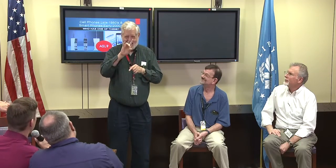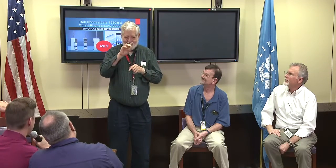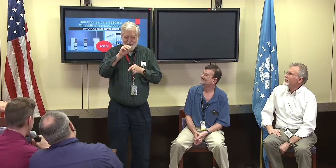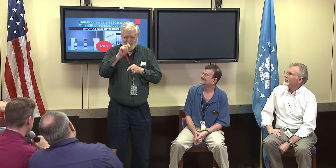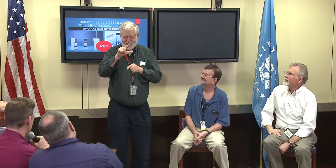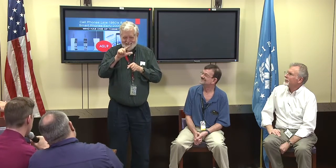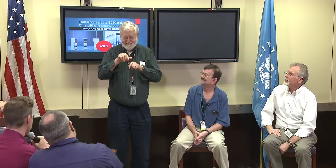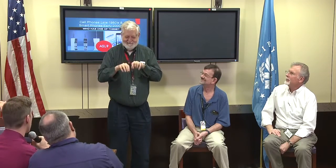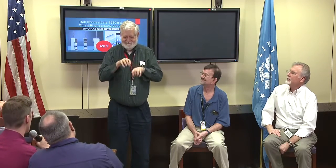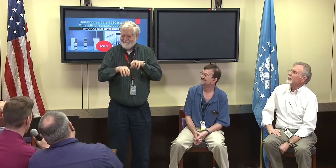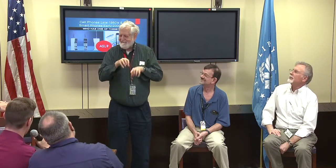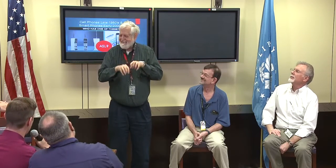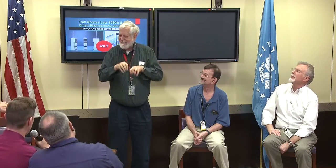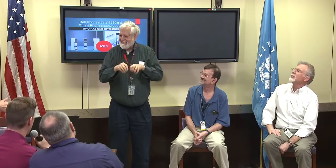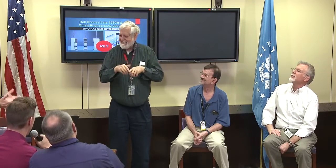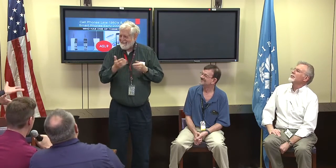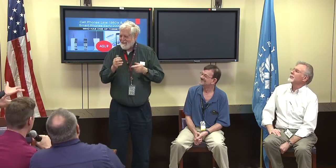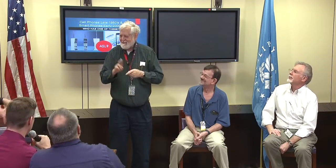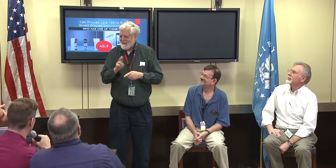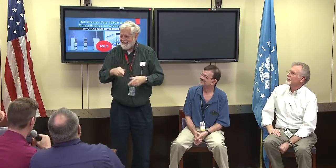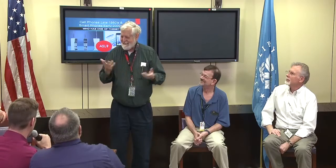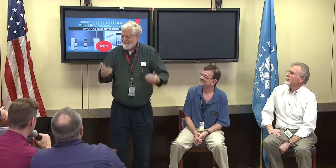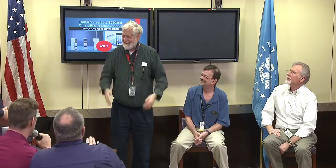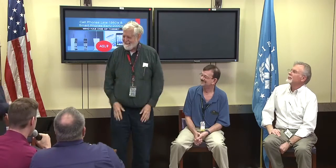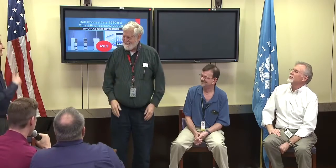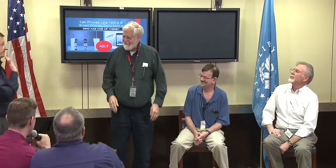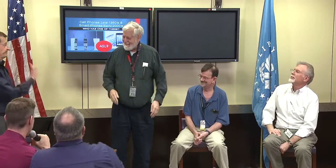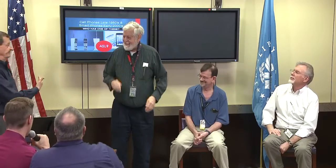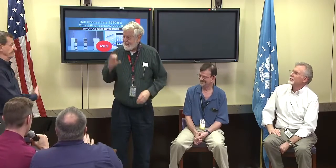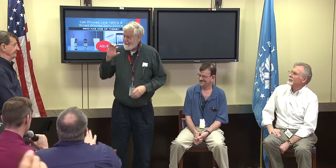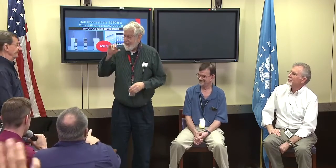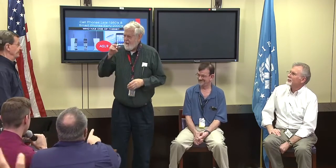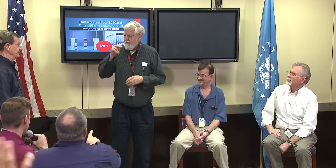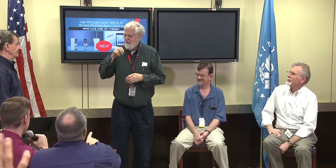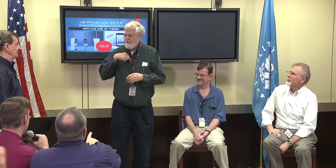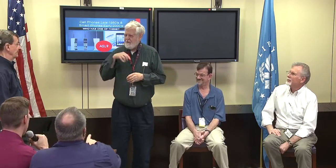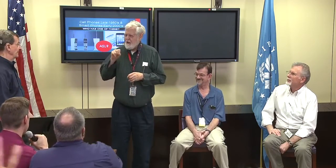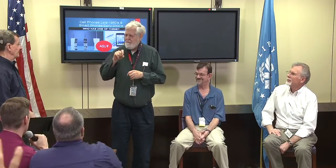but at that time there was a newer model and so we were able to update to that version.